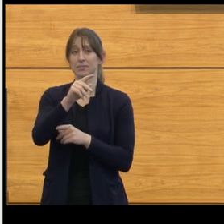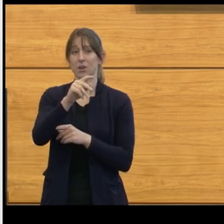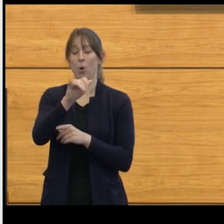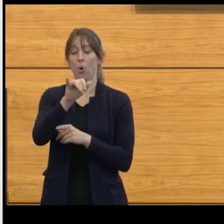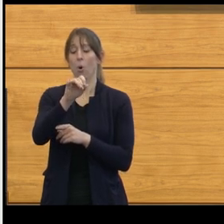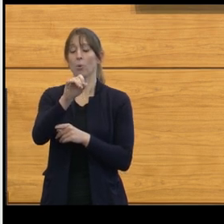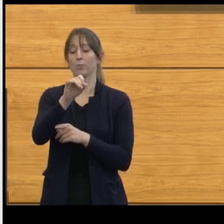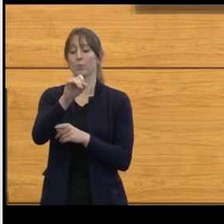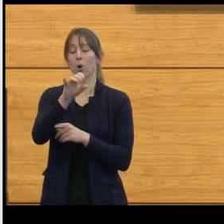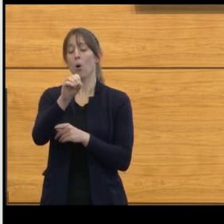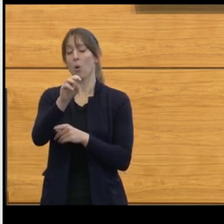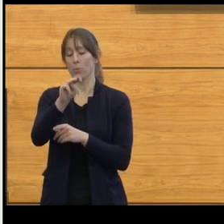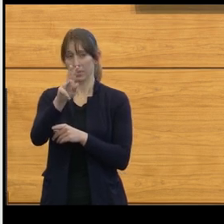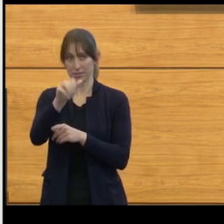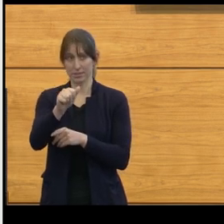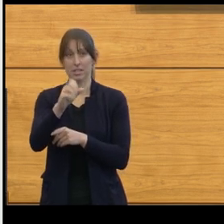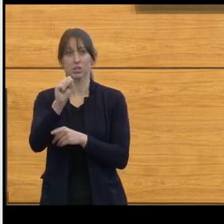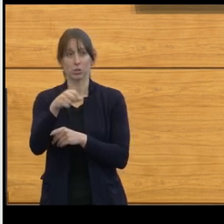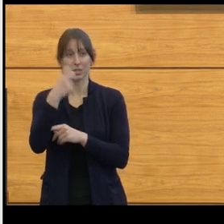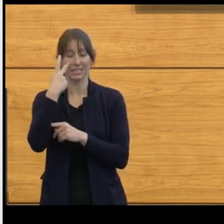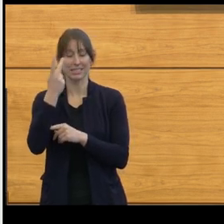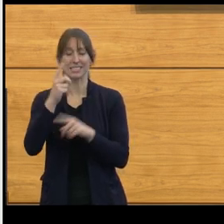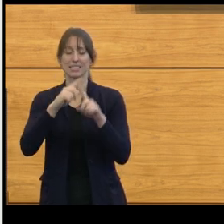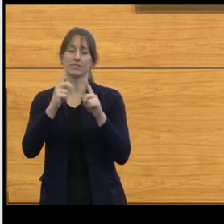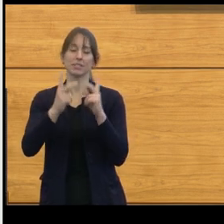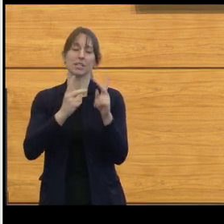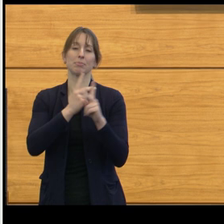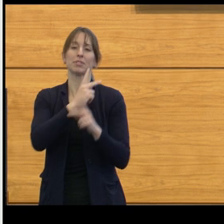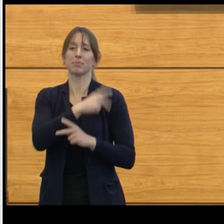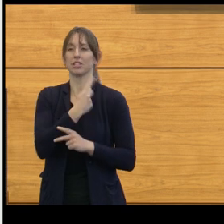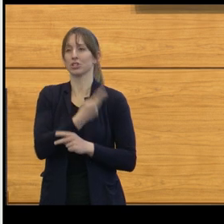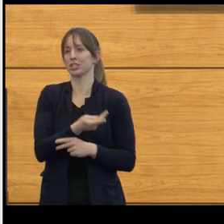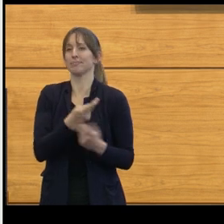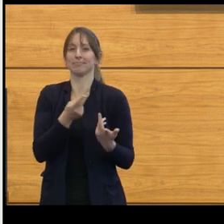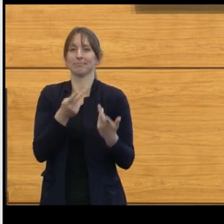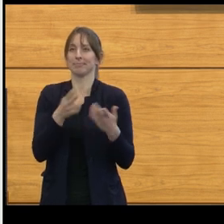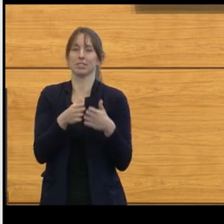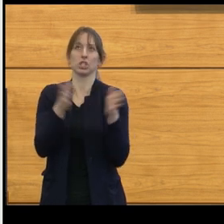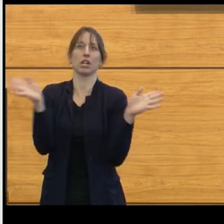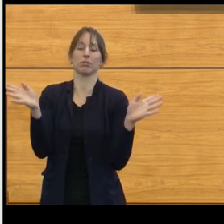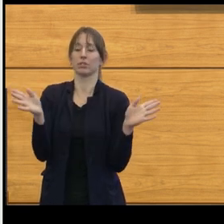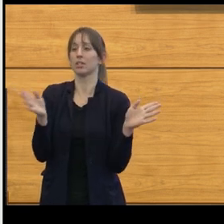Here's an example of a typical patient. Michael is an 11-year-old, he was healthy.